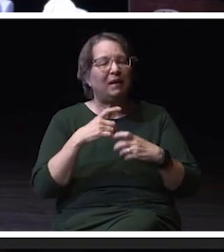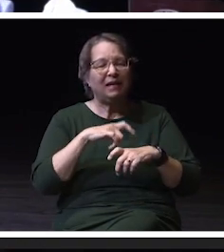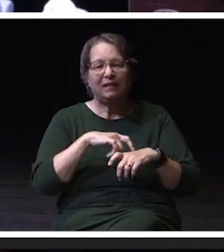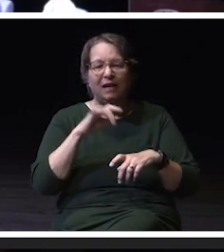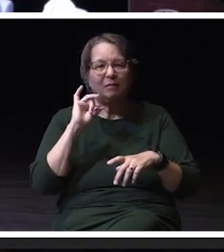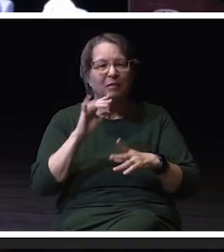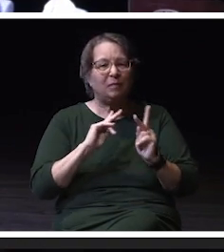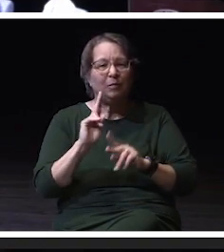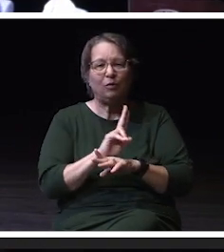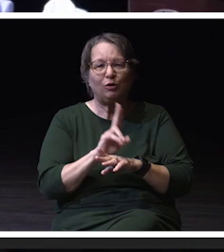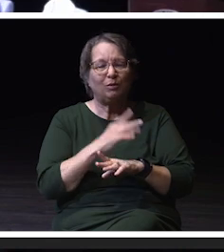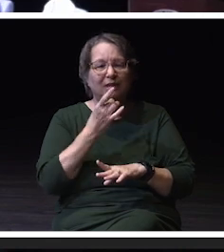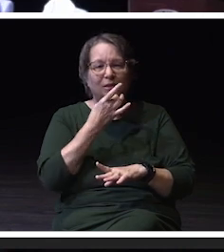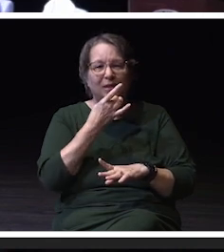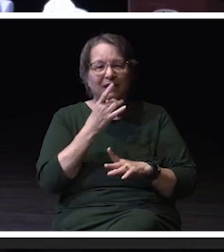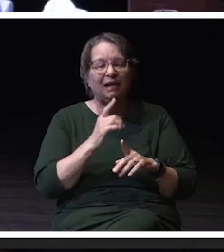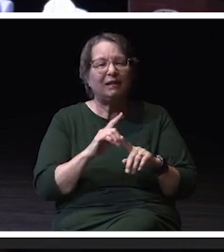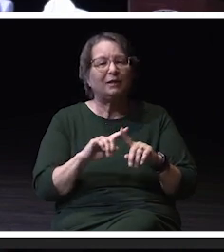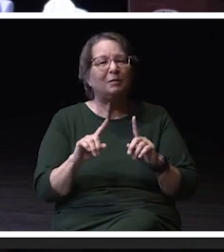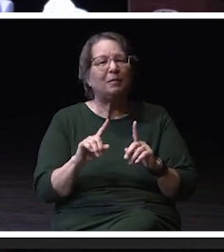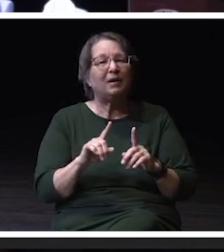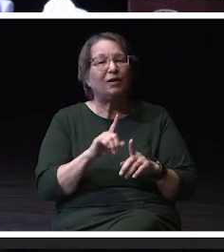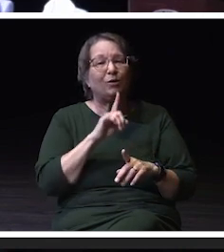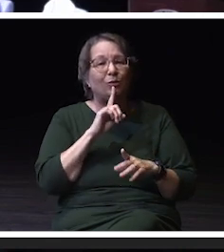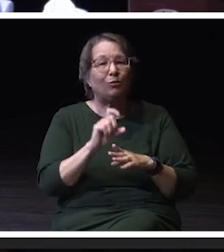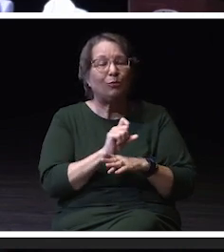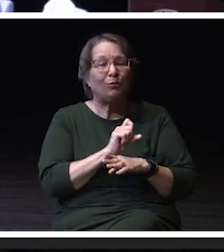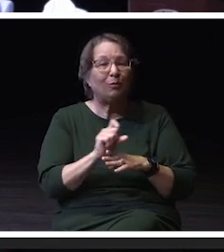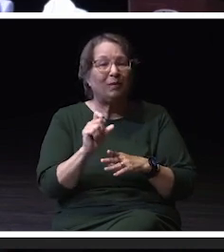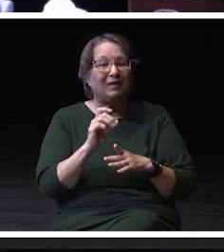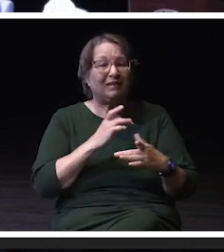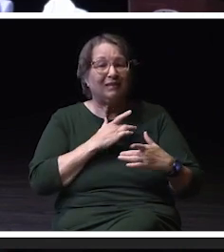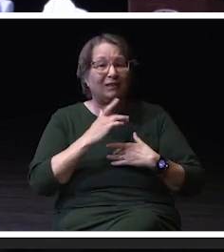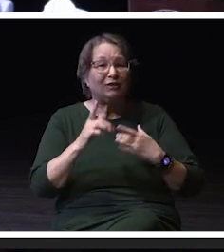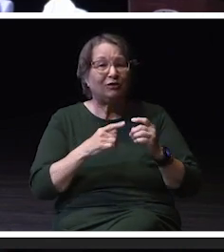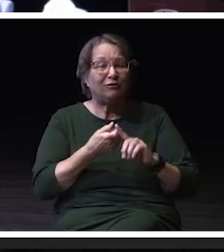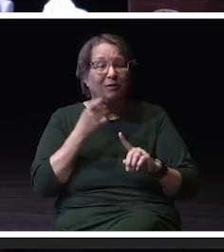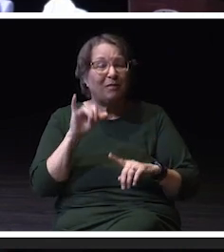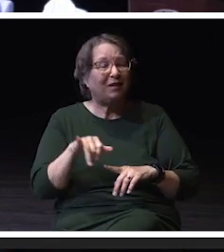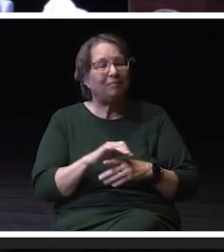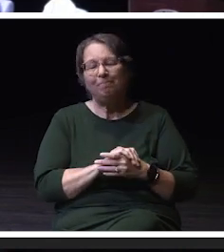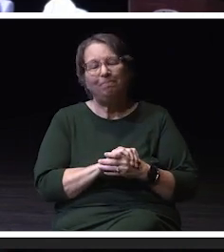very few actual concern as come through those. And when we looked at the overall cost of